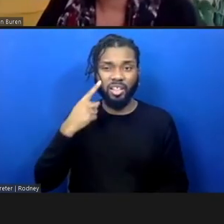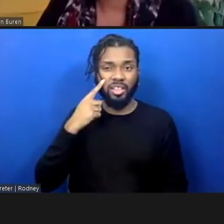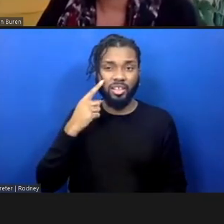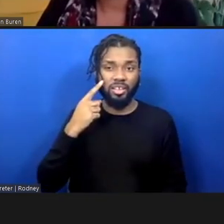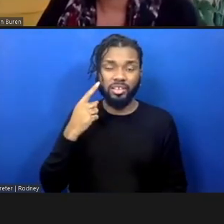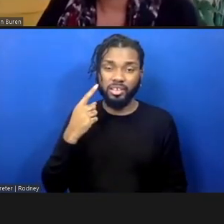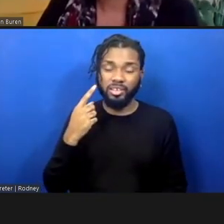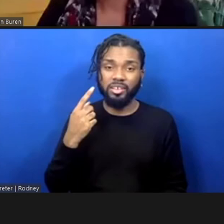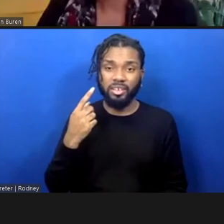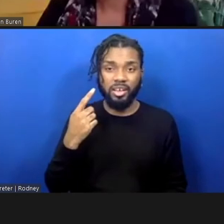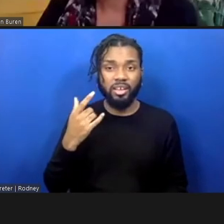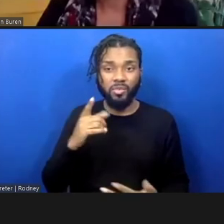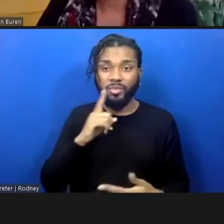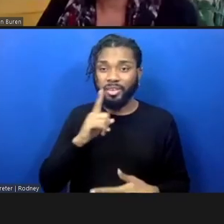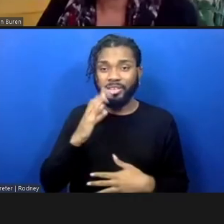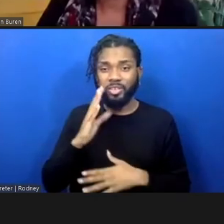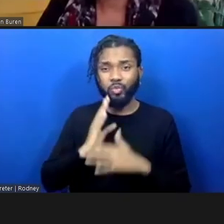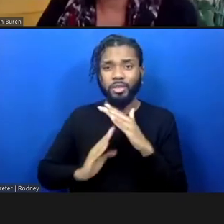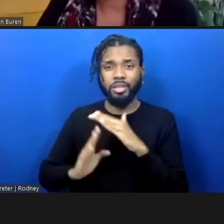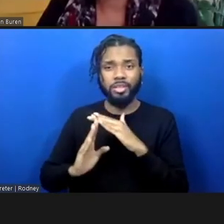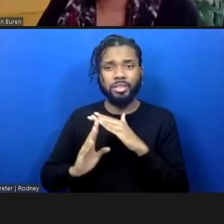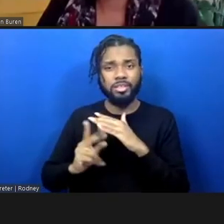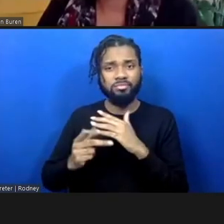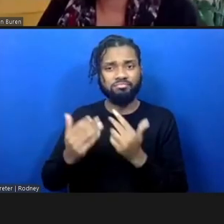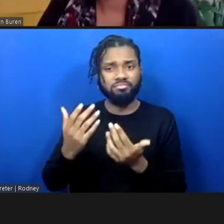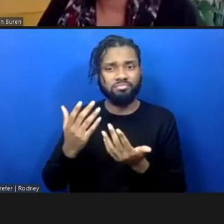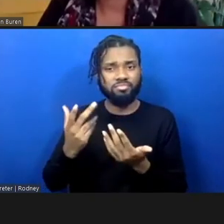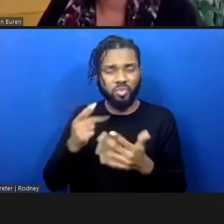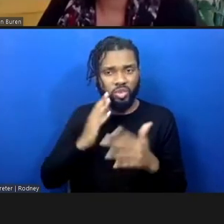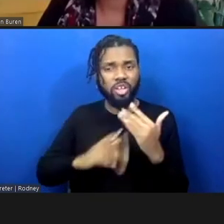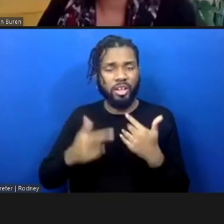it's the humility of that there's a lot that we don't know and there's a lot of